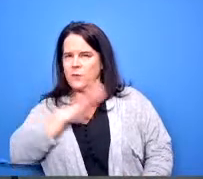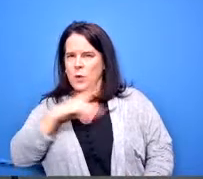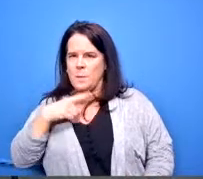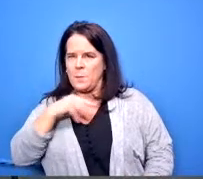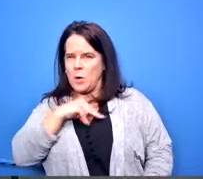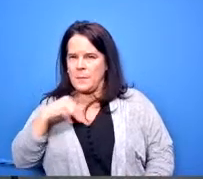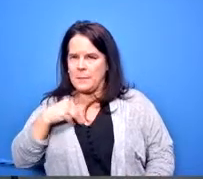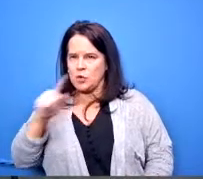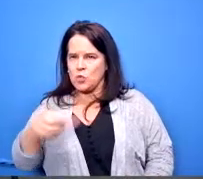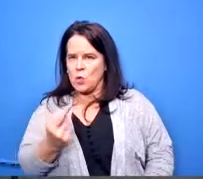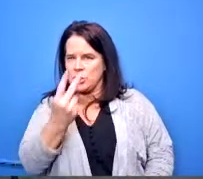we can talk about it